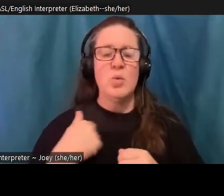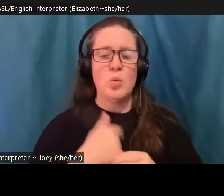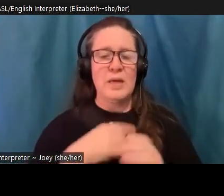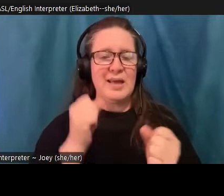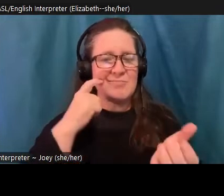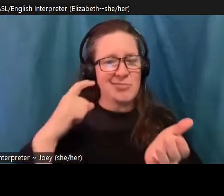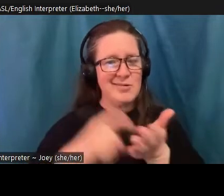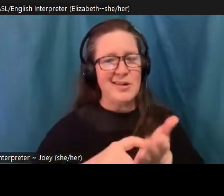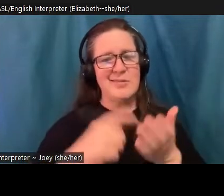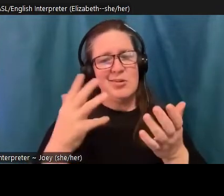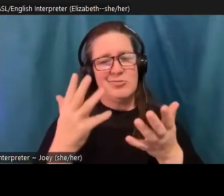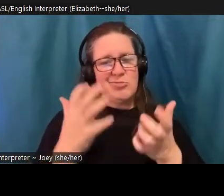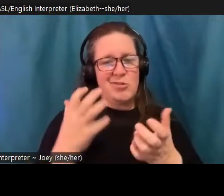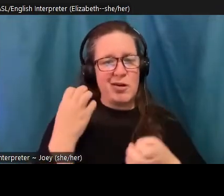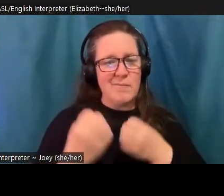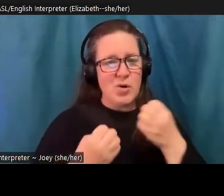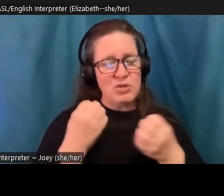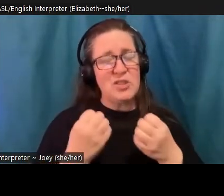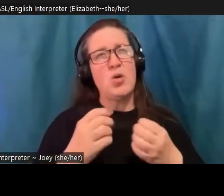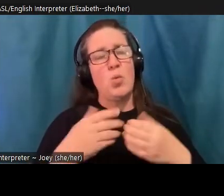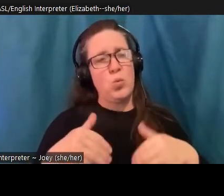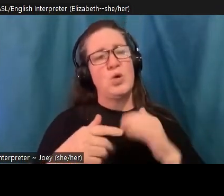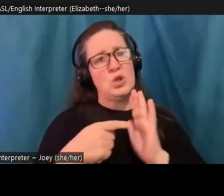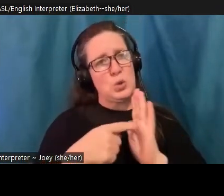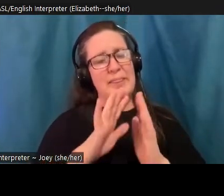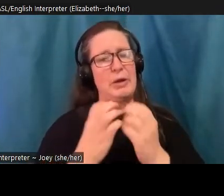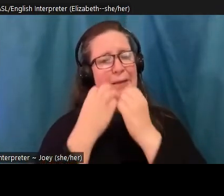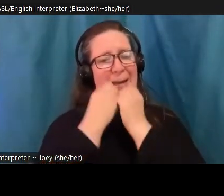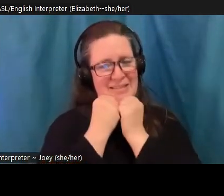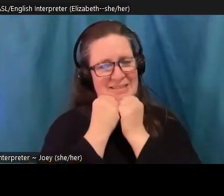emotional engagement. Consider how anger and outrage arise from